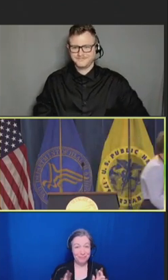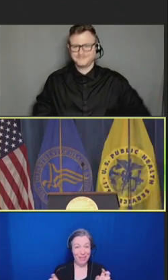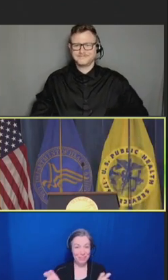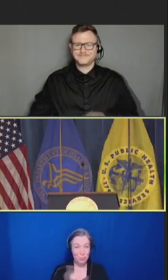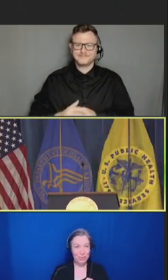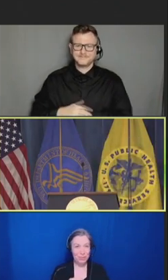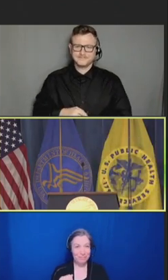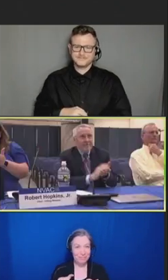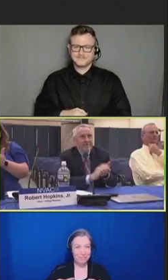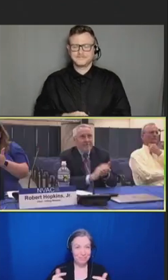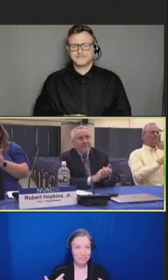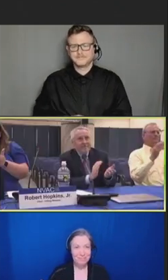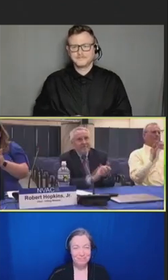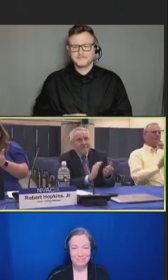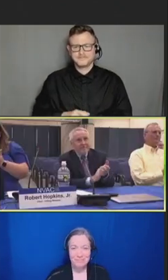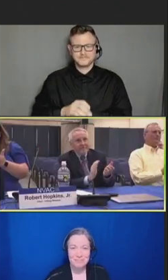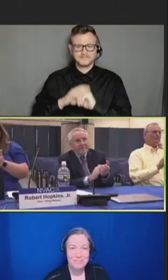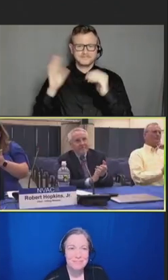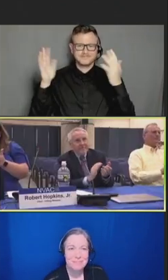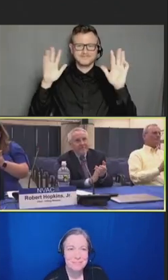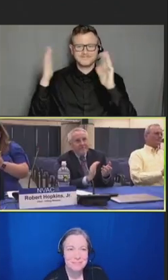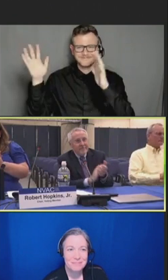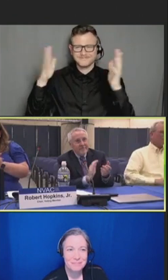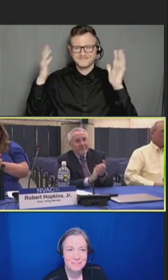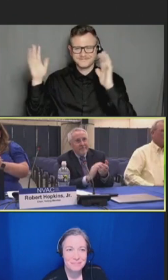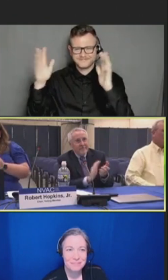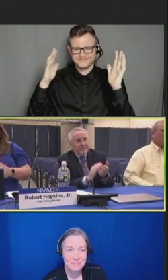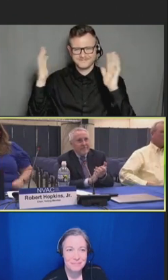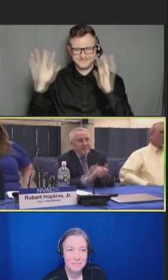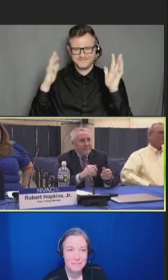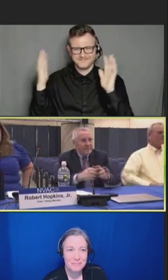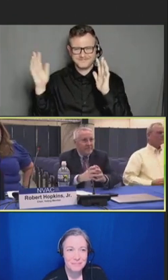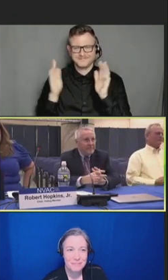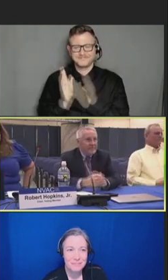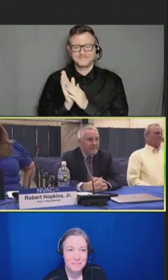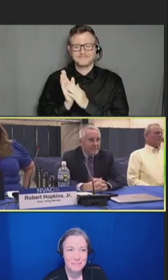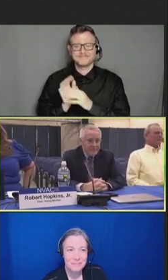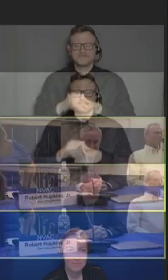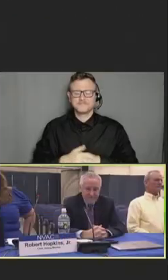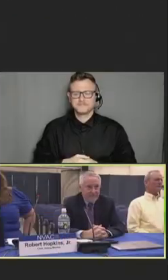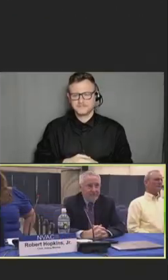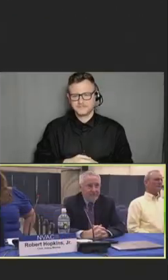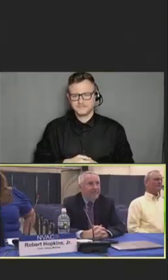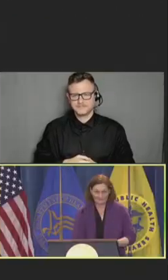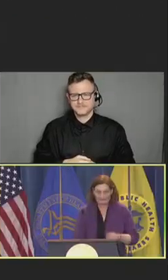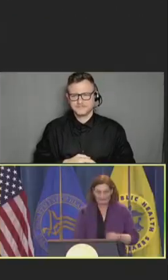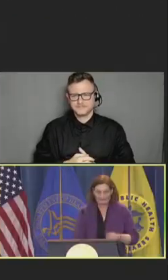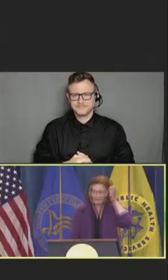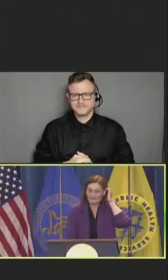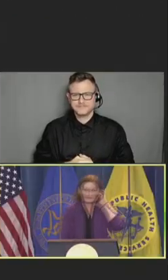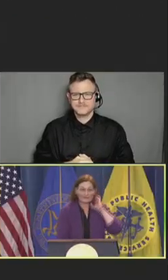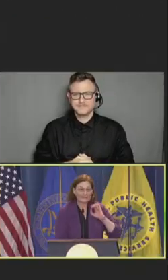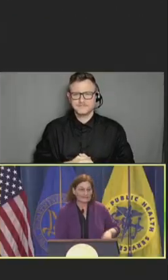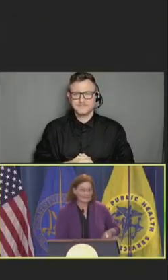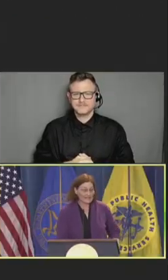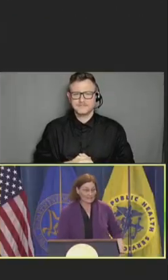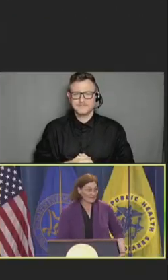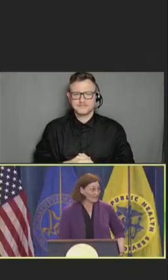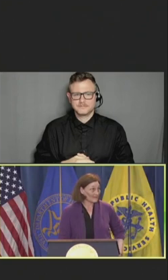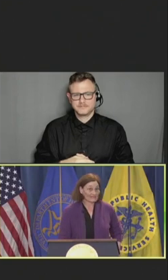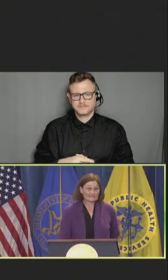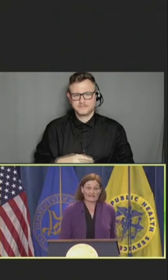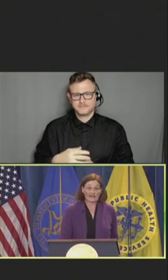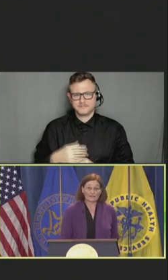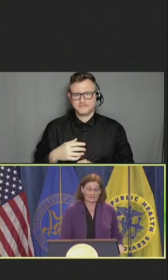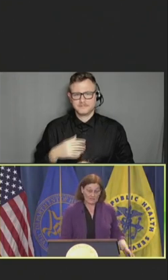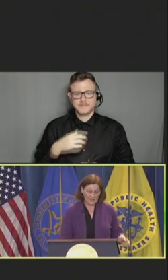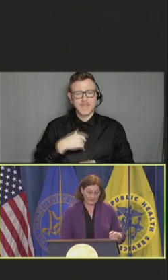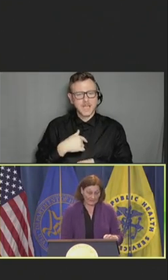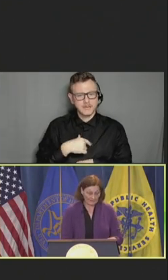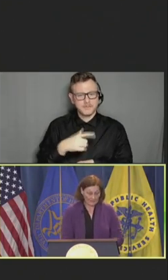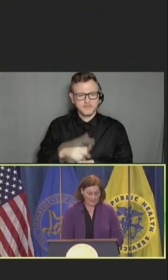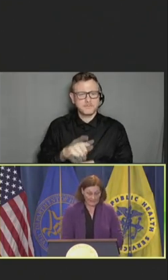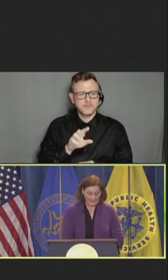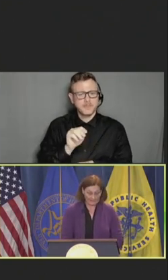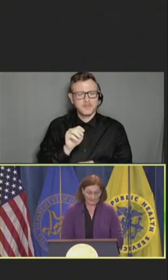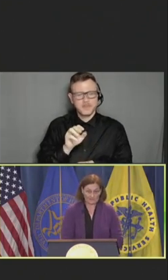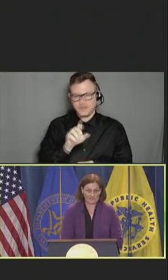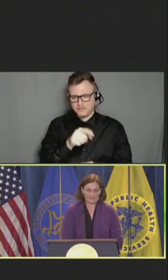Marybeth Hans: And I'm Marybeth Hans and I am going to talk about the Medicaid provisions.